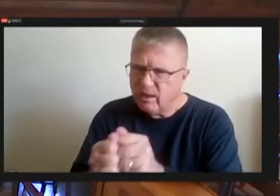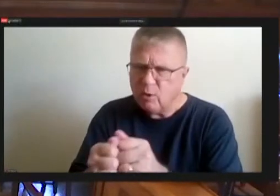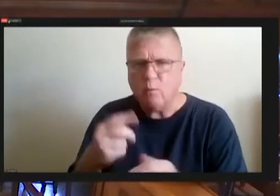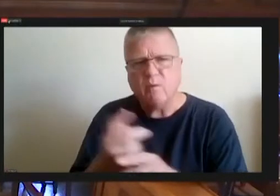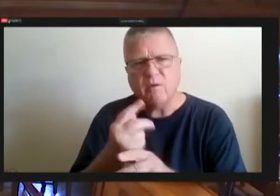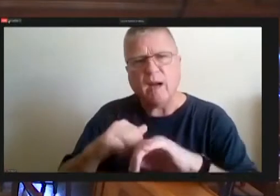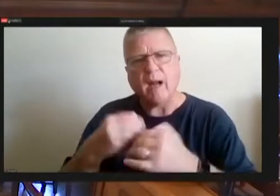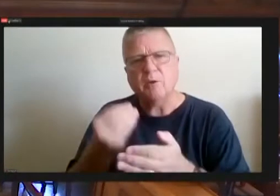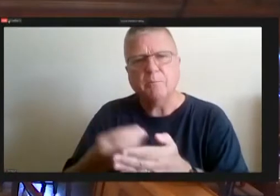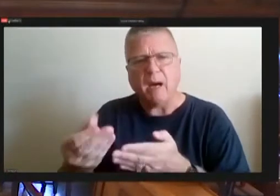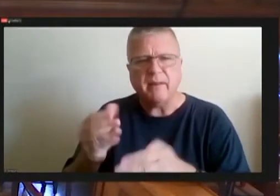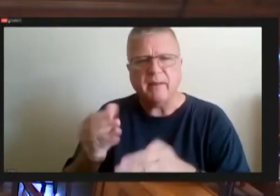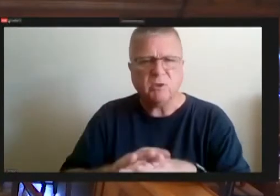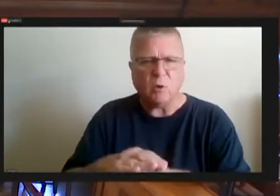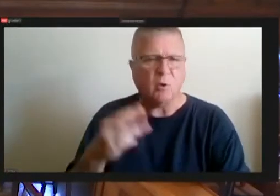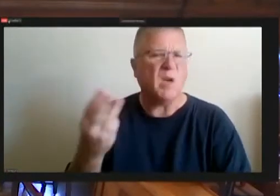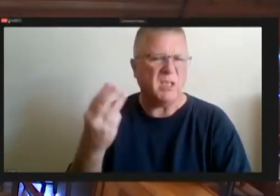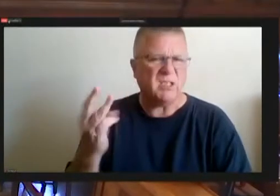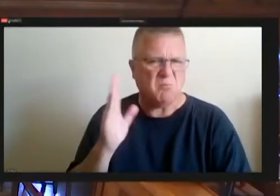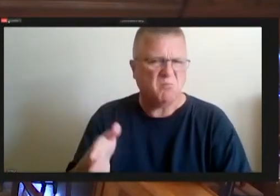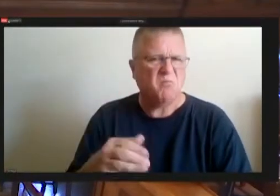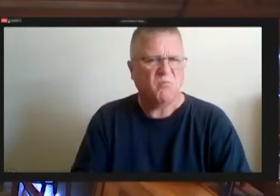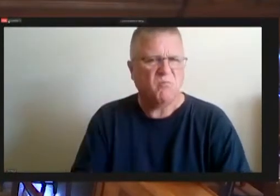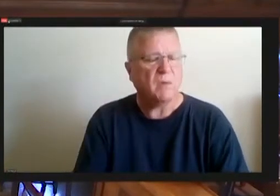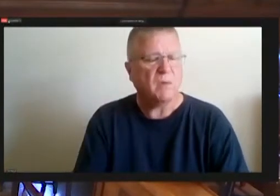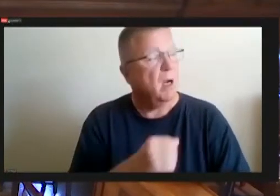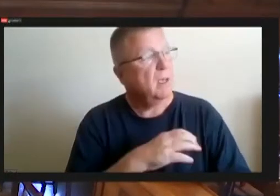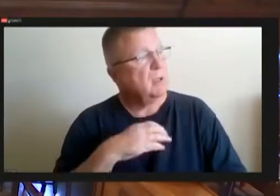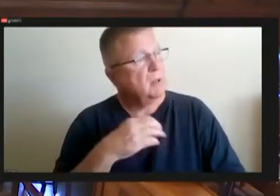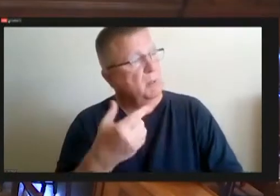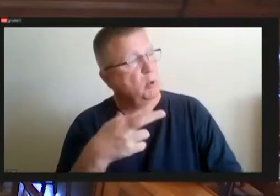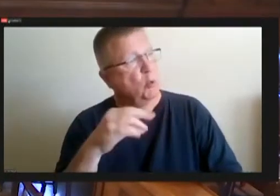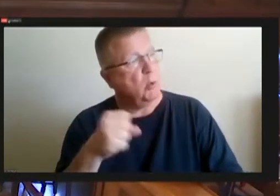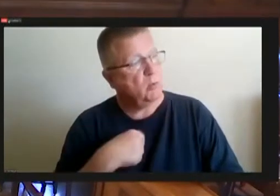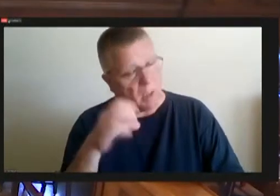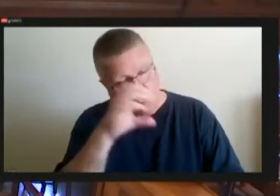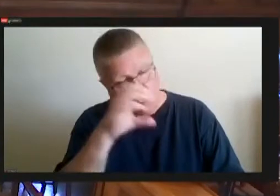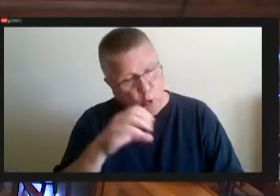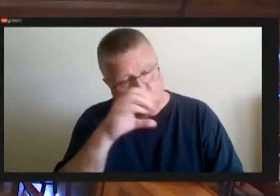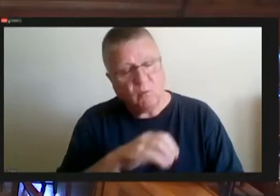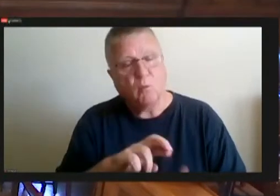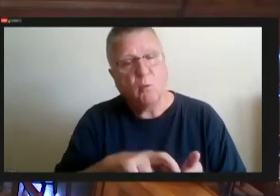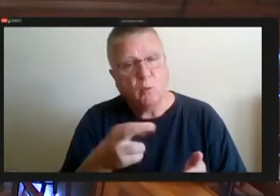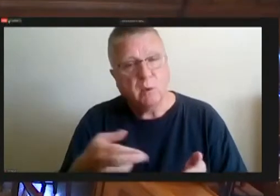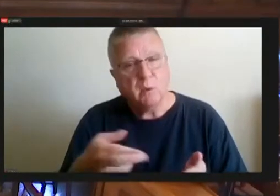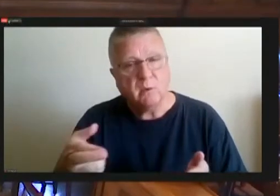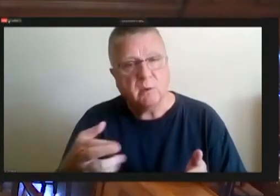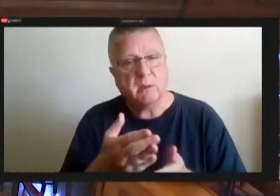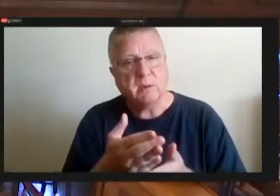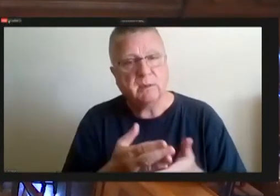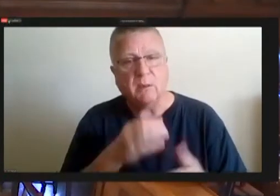When I was counseling girls when I was looking for resources, there's some old projects downtown,